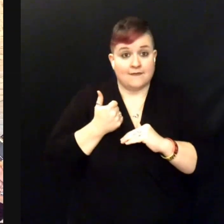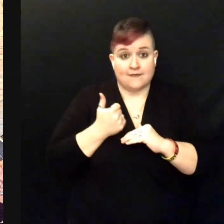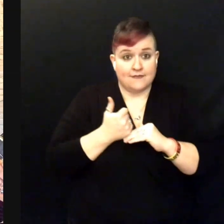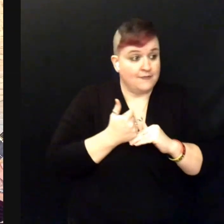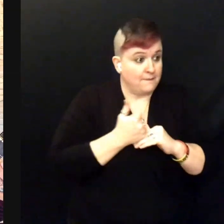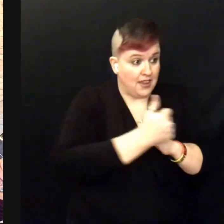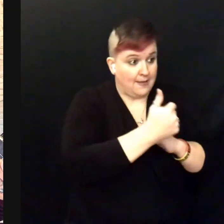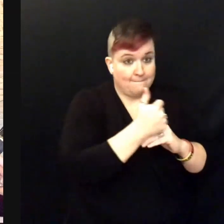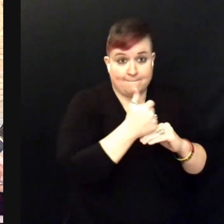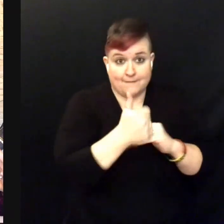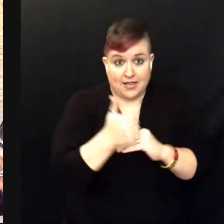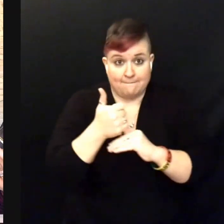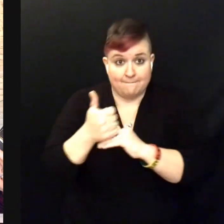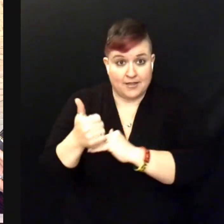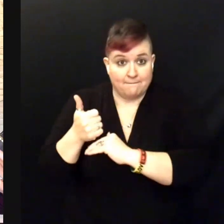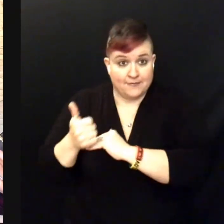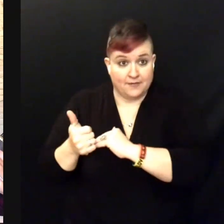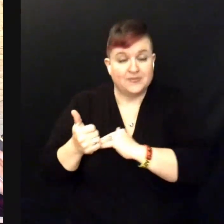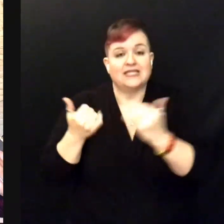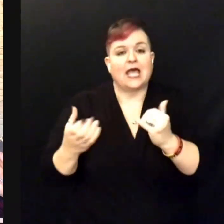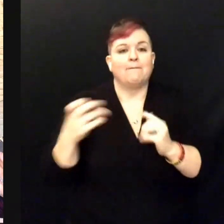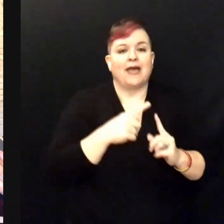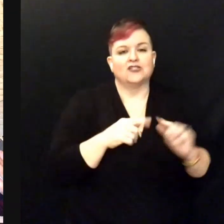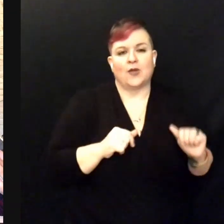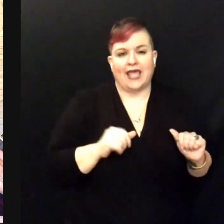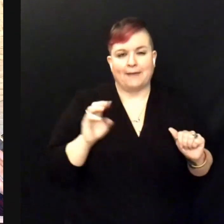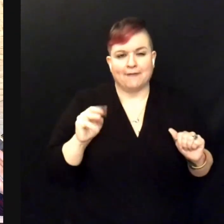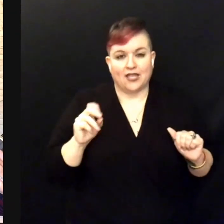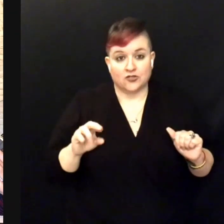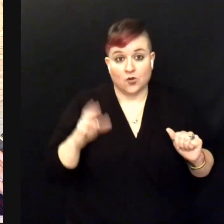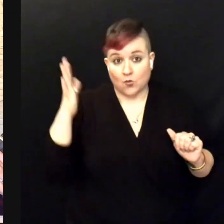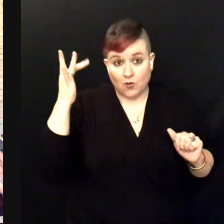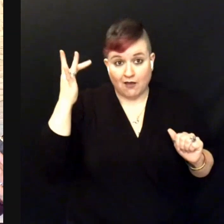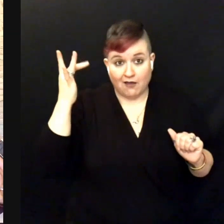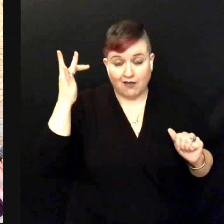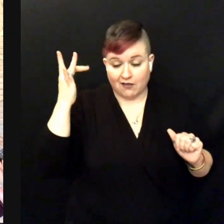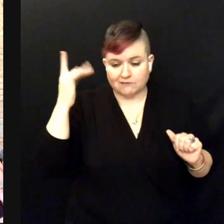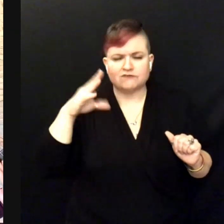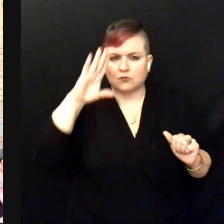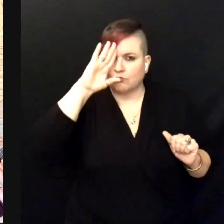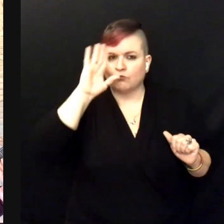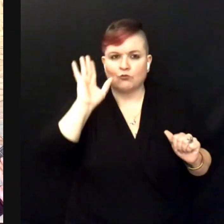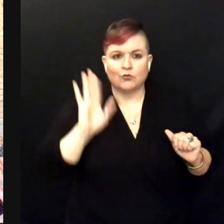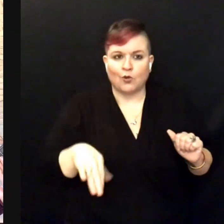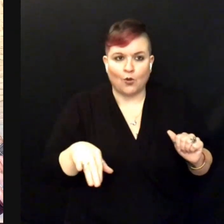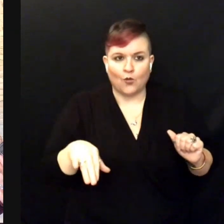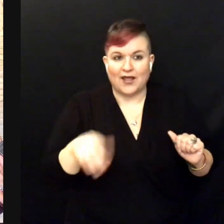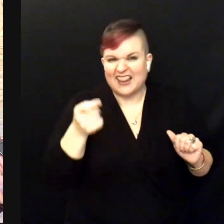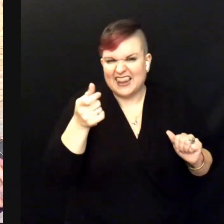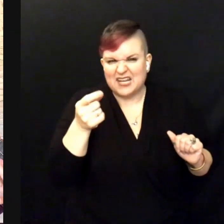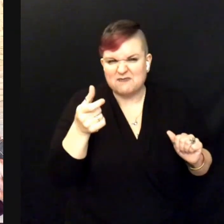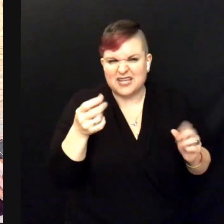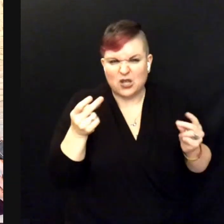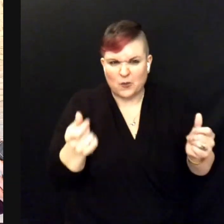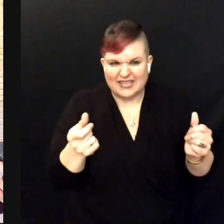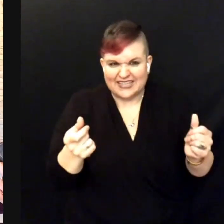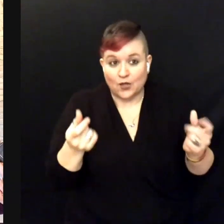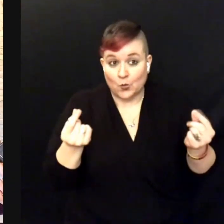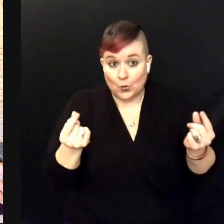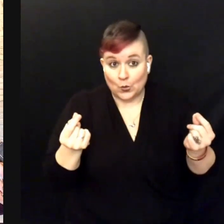Back to A-minor. 'Cause I know ... Now, we're going to do a little bit of q quick dive and do ...